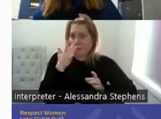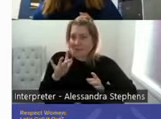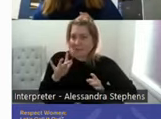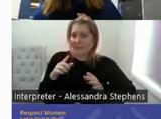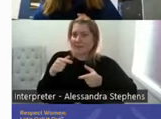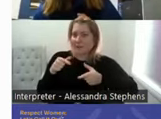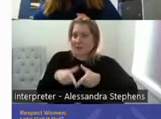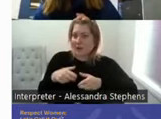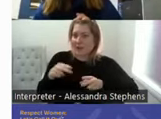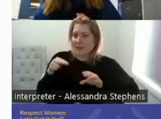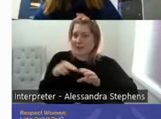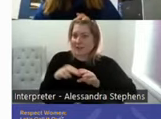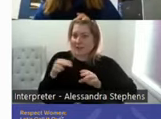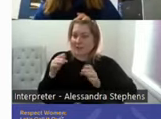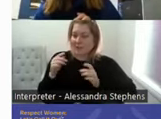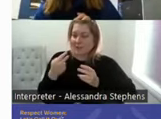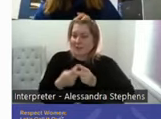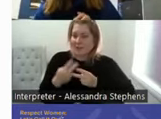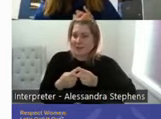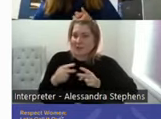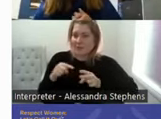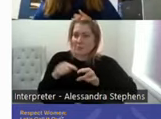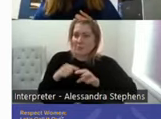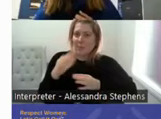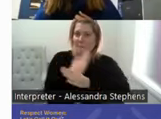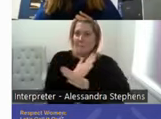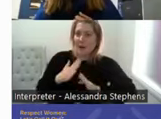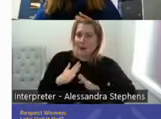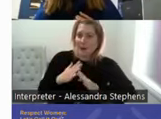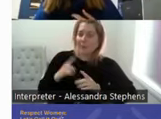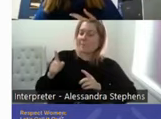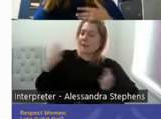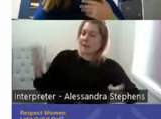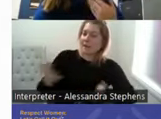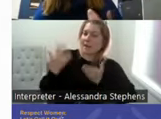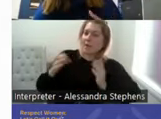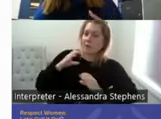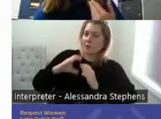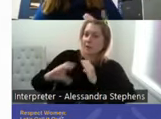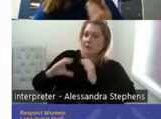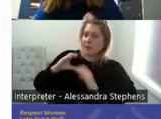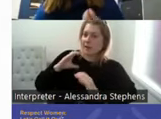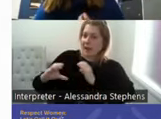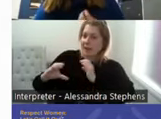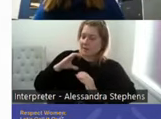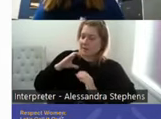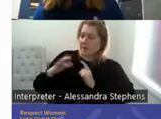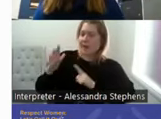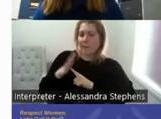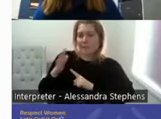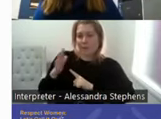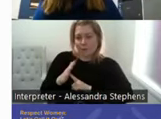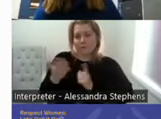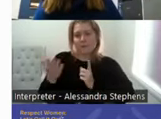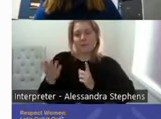and have some some healthy conversations. So again it's about as yourselves as a sexual